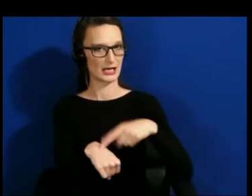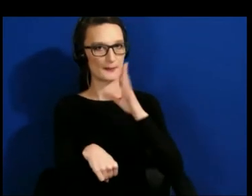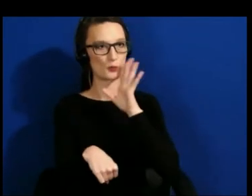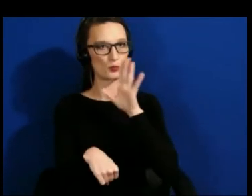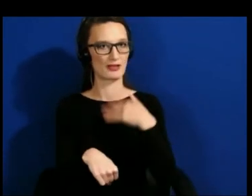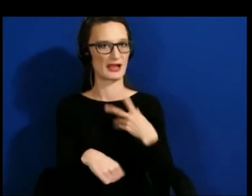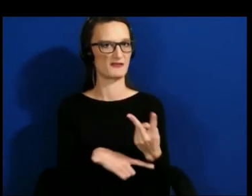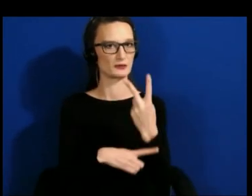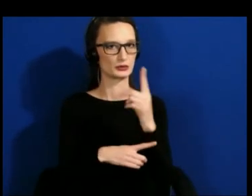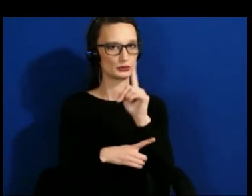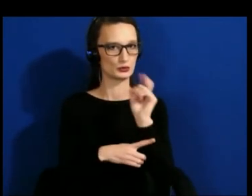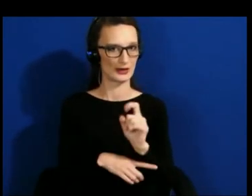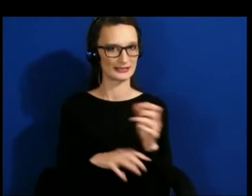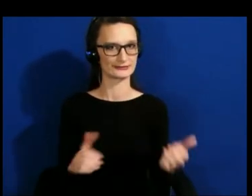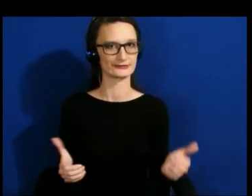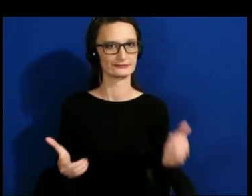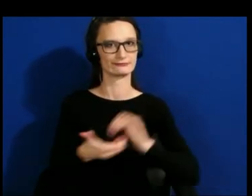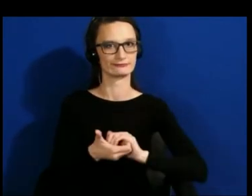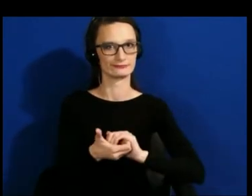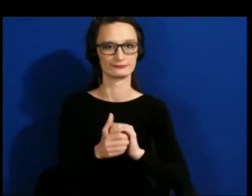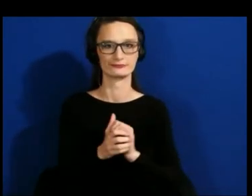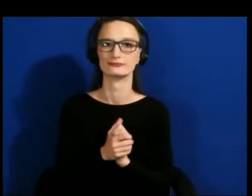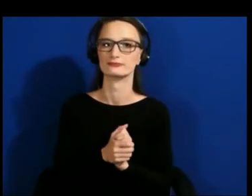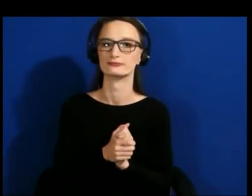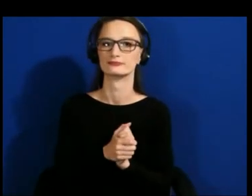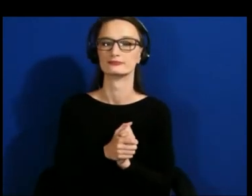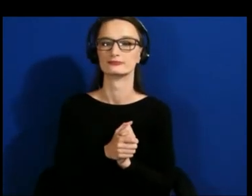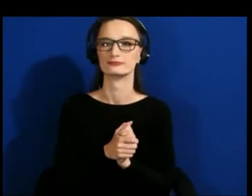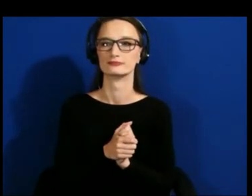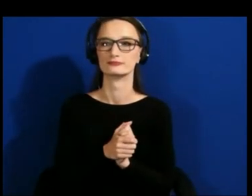Myles on slack asks do any of the panelists have experiences they would like to share